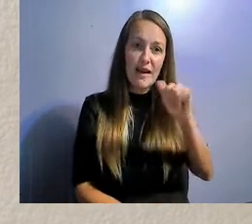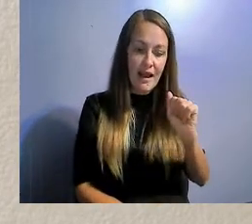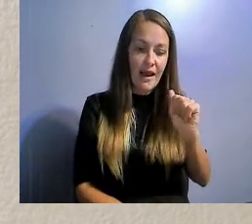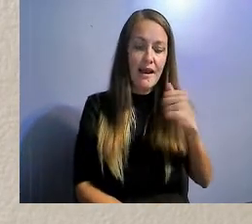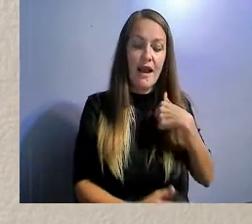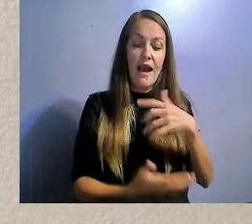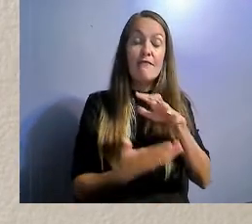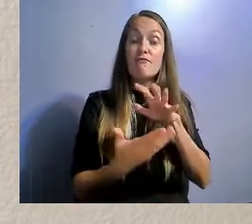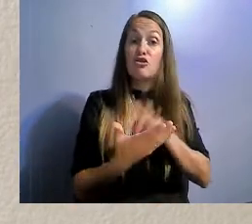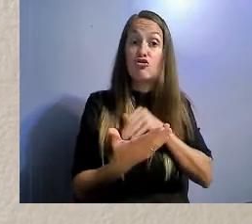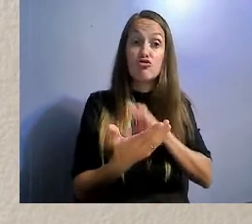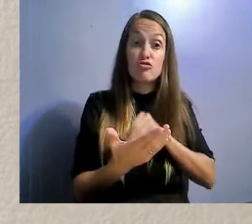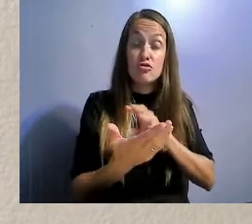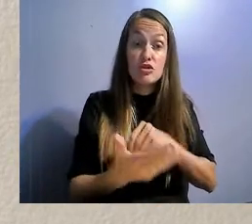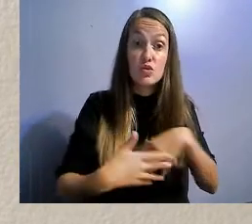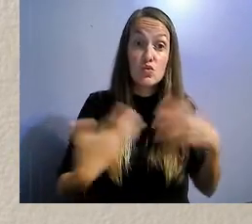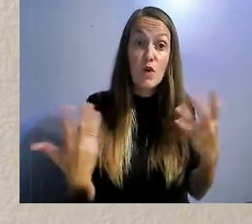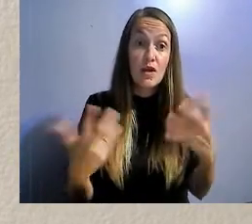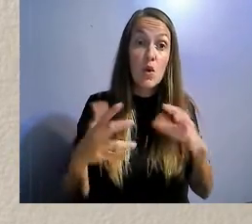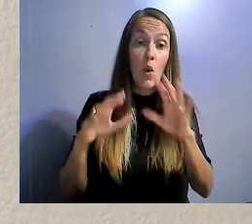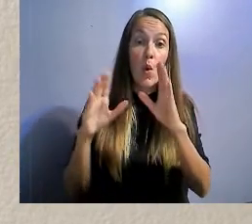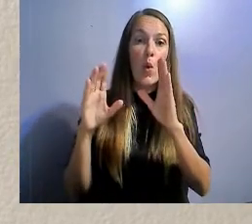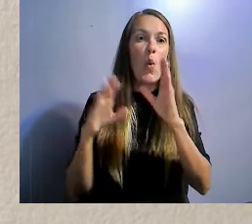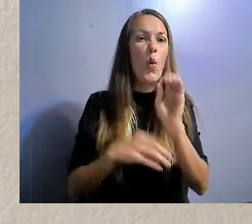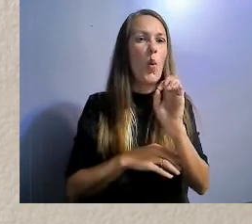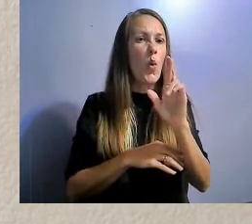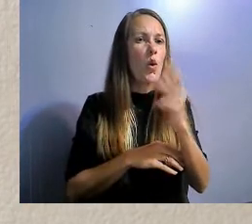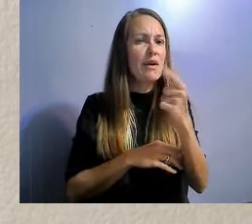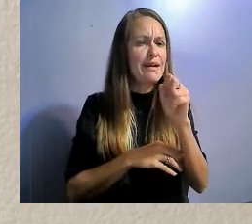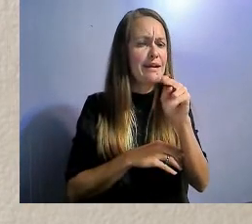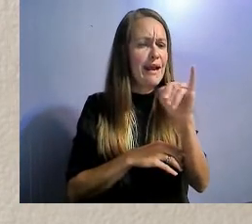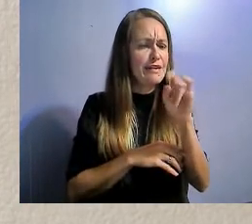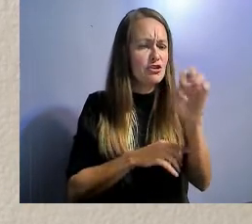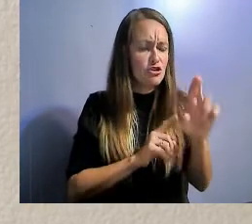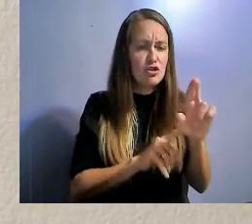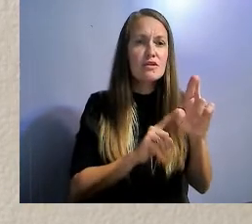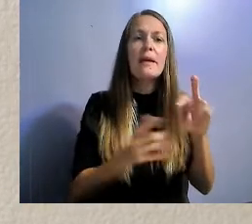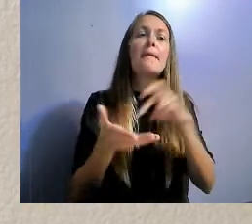organizations. Obviously at CCDC we already have a quite wonderful organization.